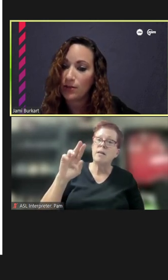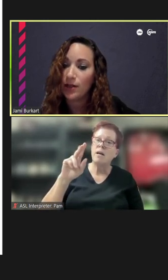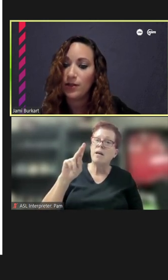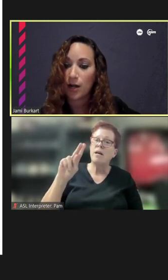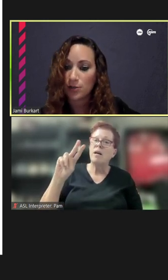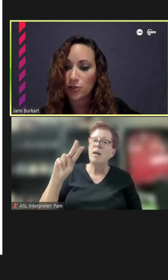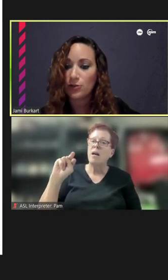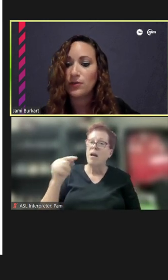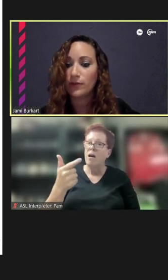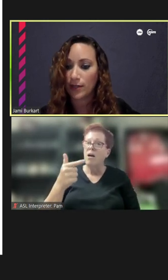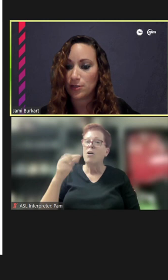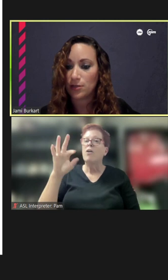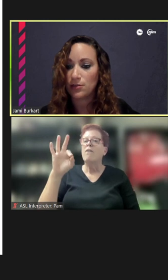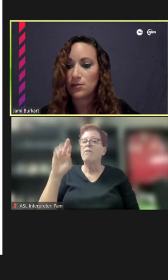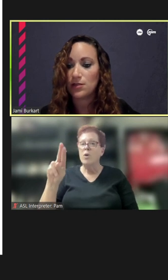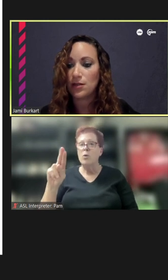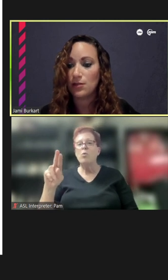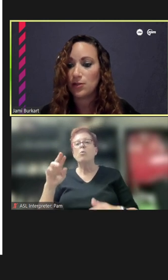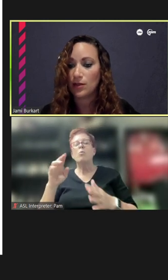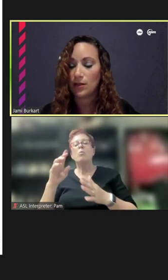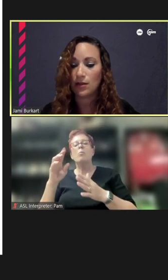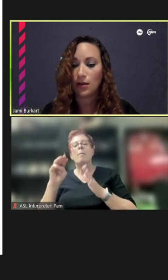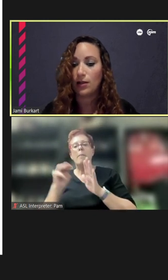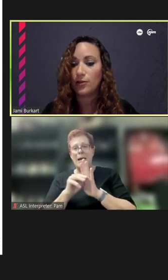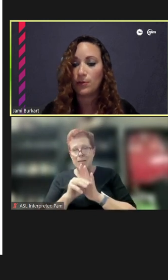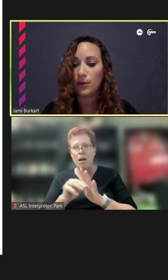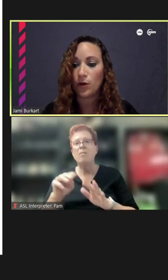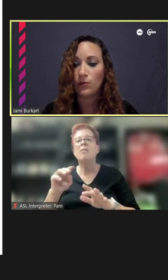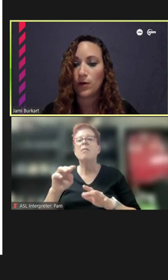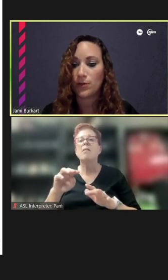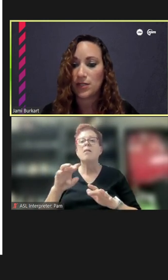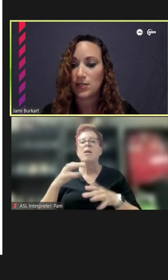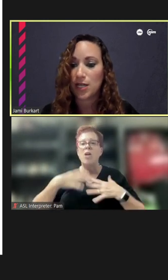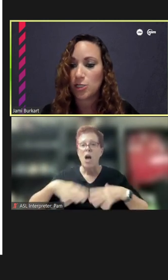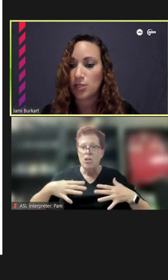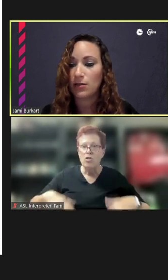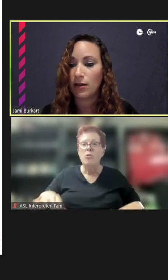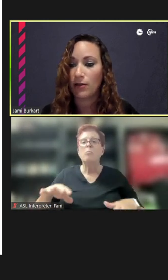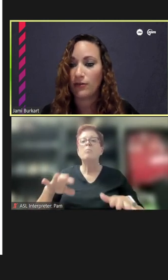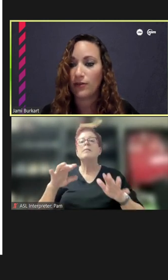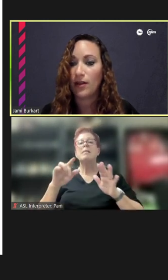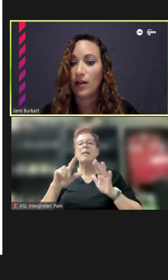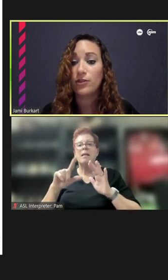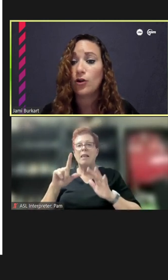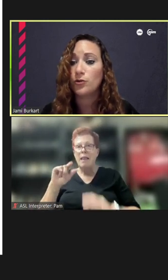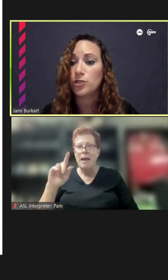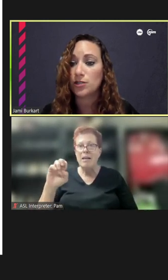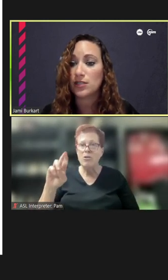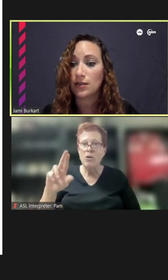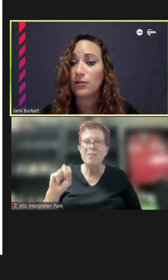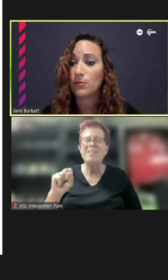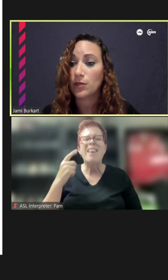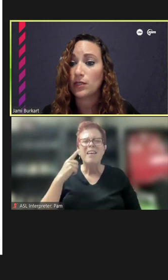costume lanterns..'. So, I think a little bit more representation of the cultures in the community.